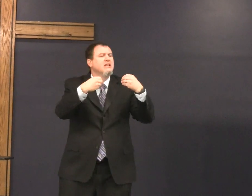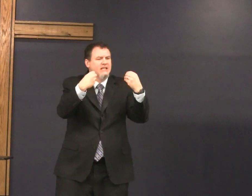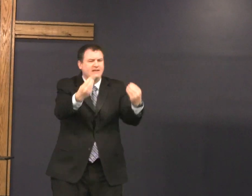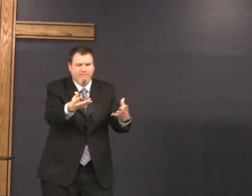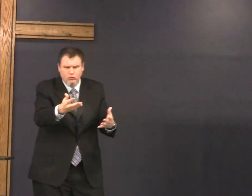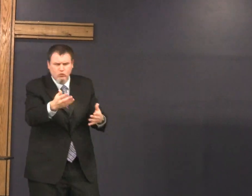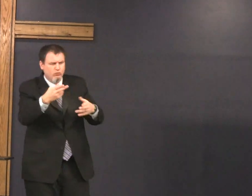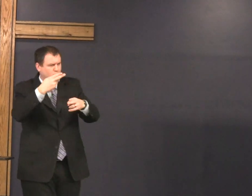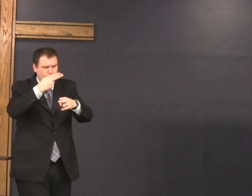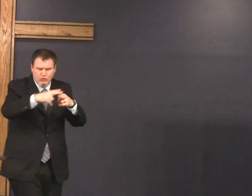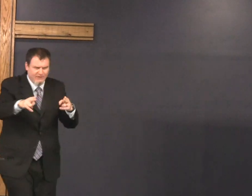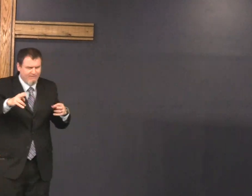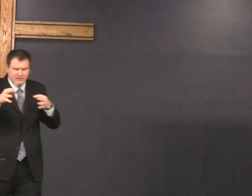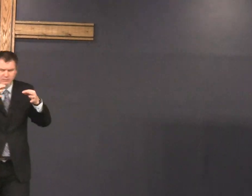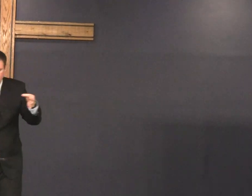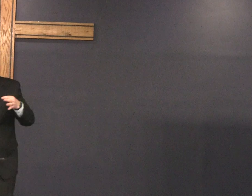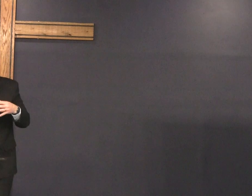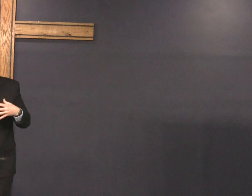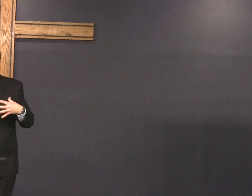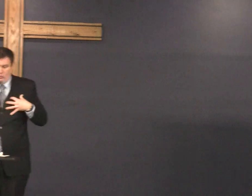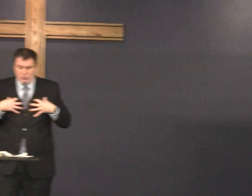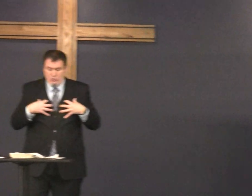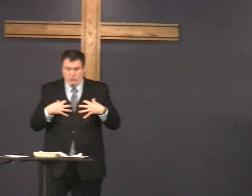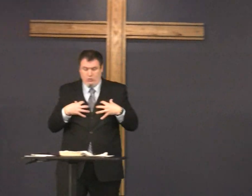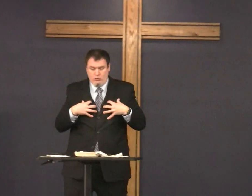so if you look at it on the timeline I'll just give you a brief explanation